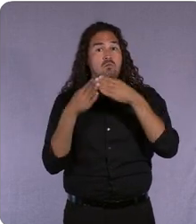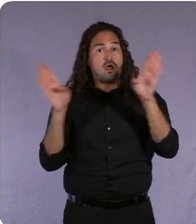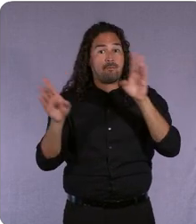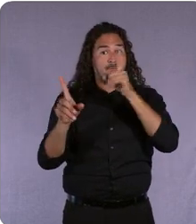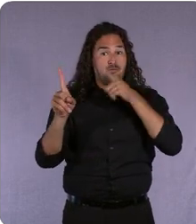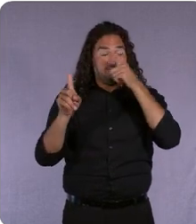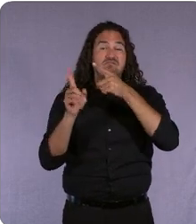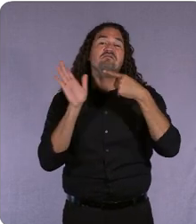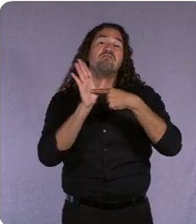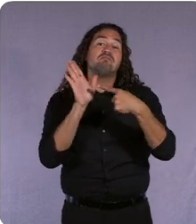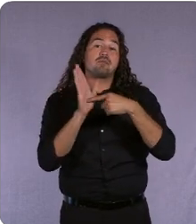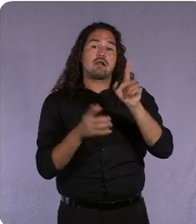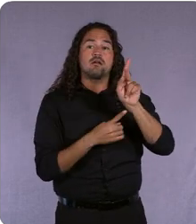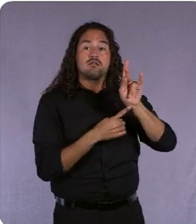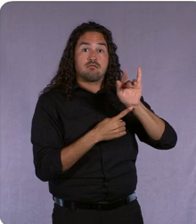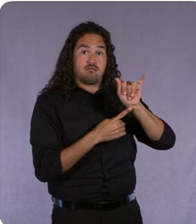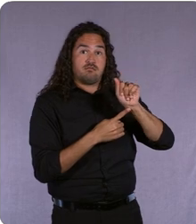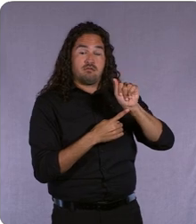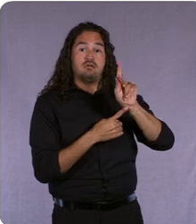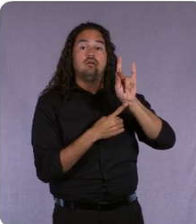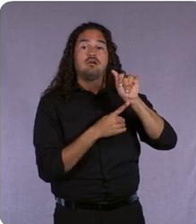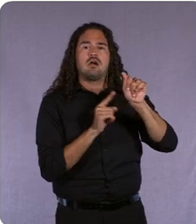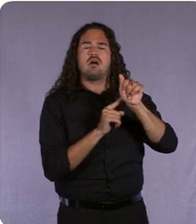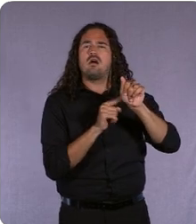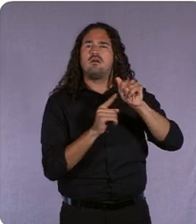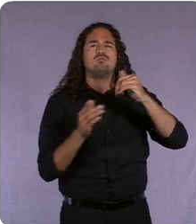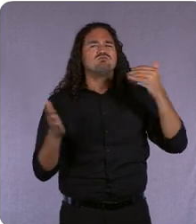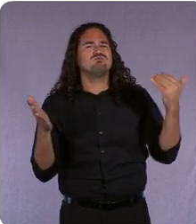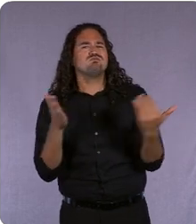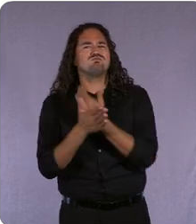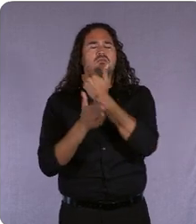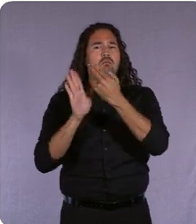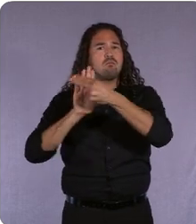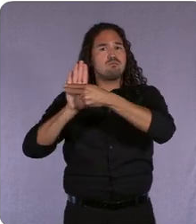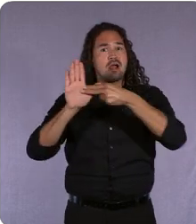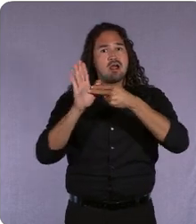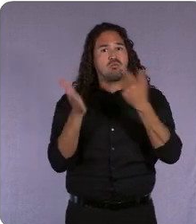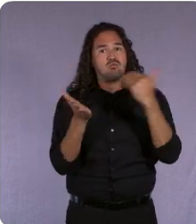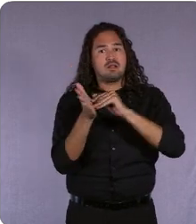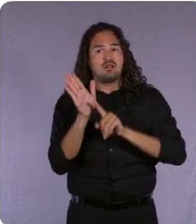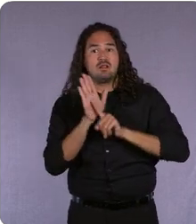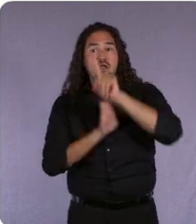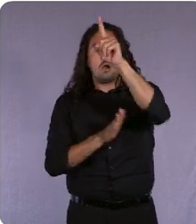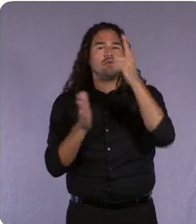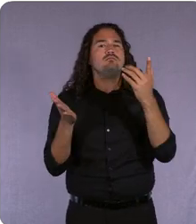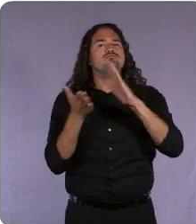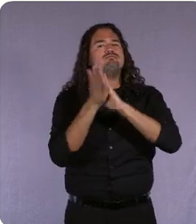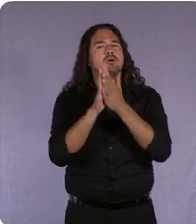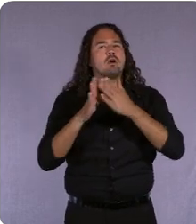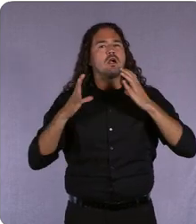So Kia has gone through a brand relaunch to become a more customer-centric mobile solution provider.